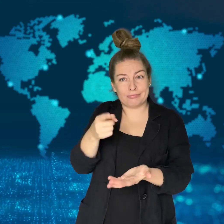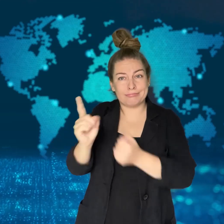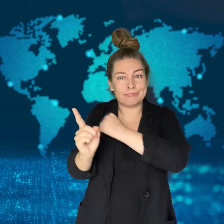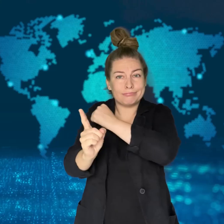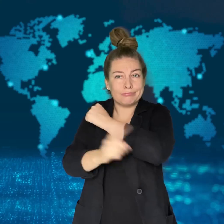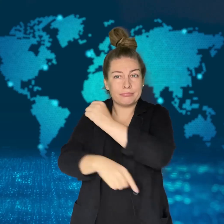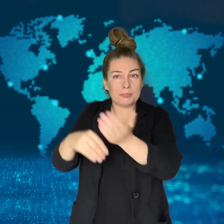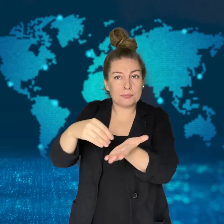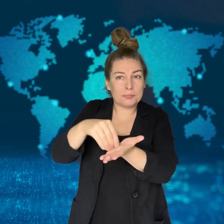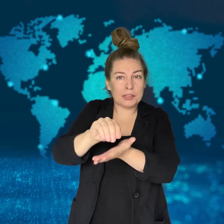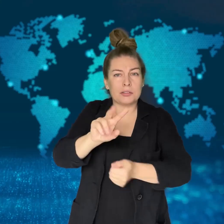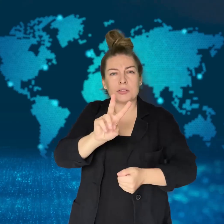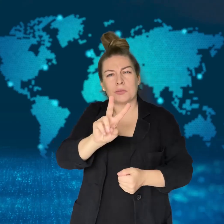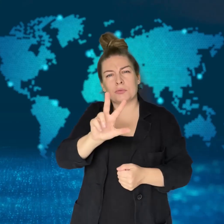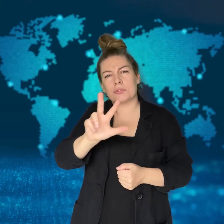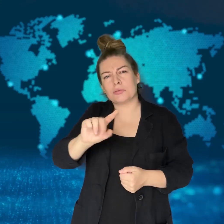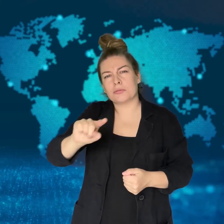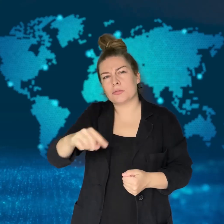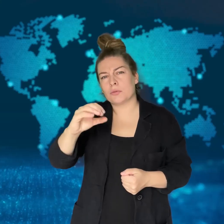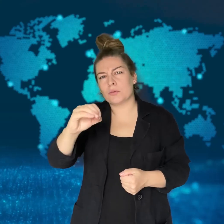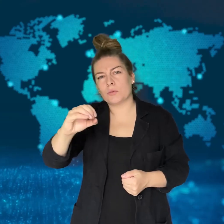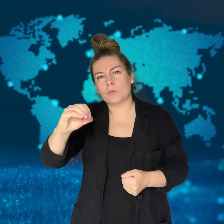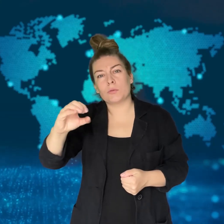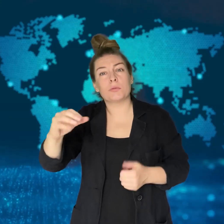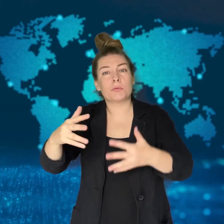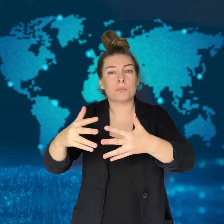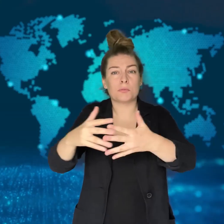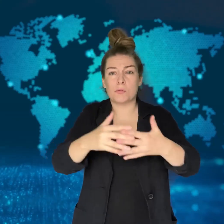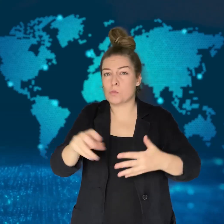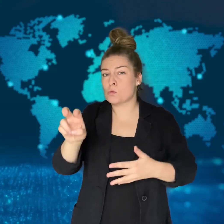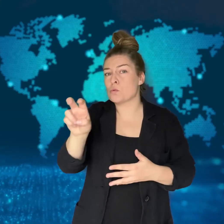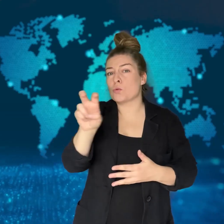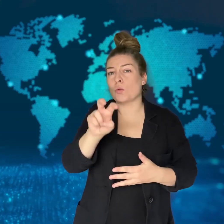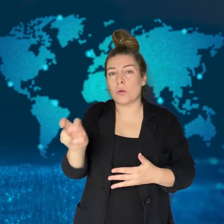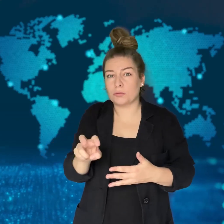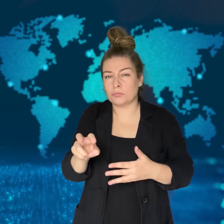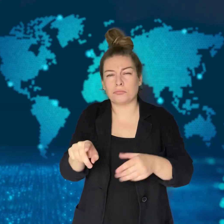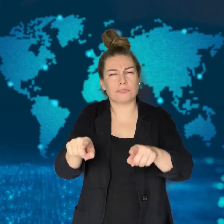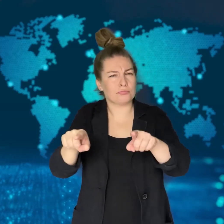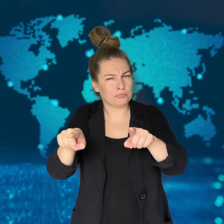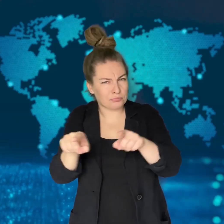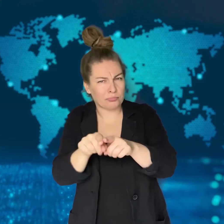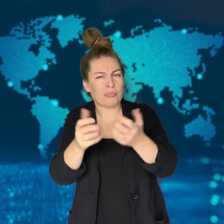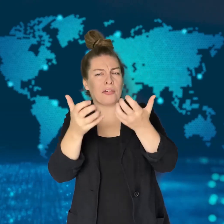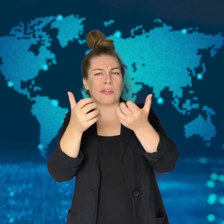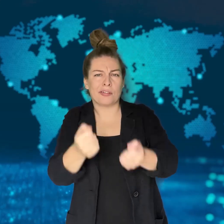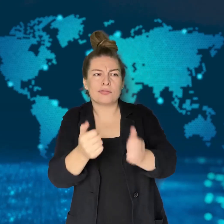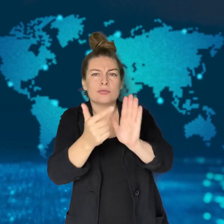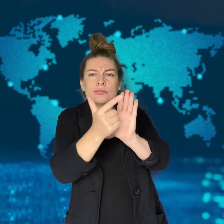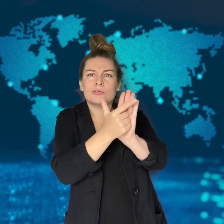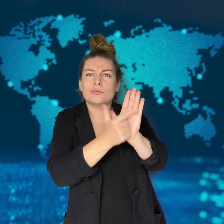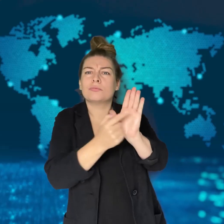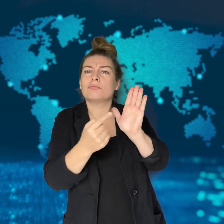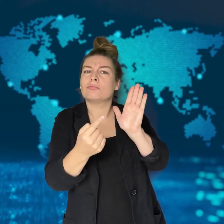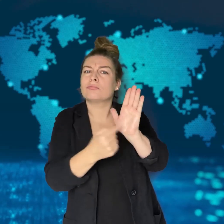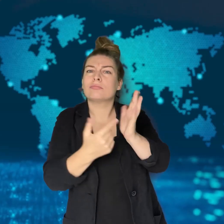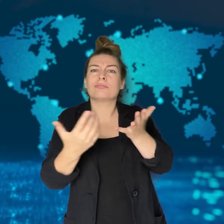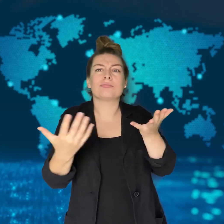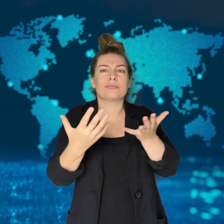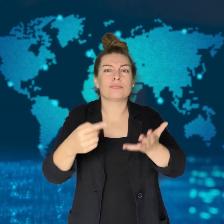This crime can be punished with five years in prison according to